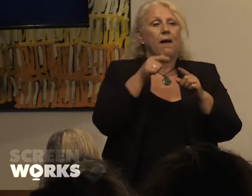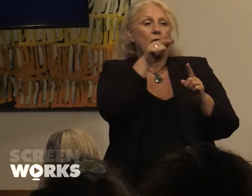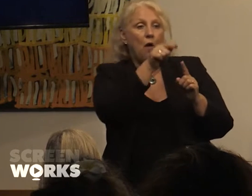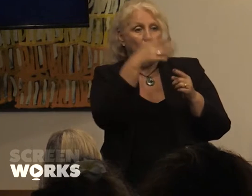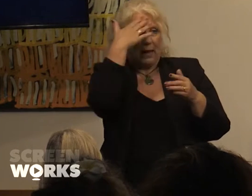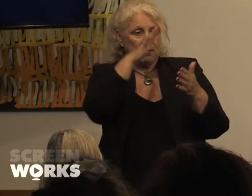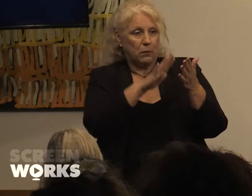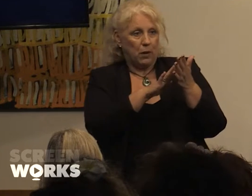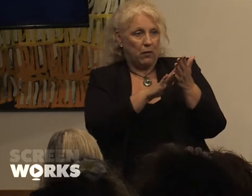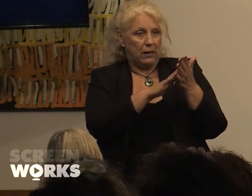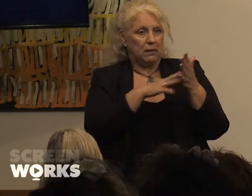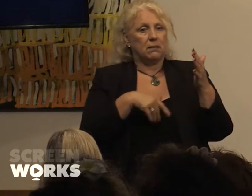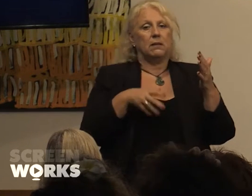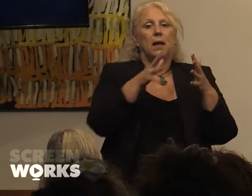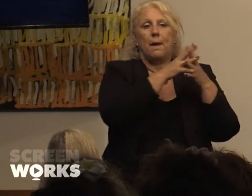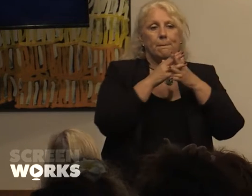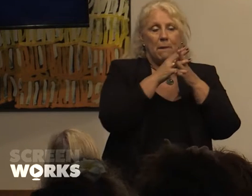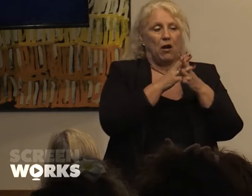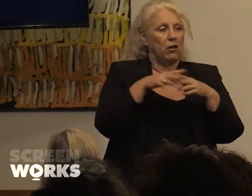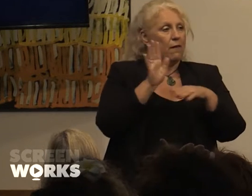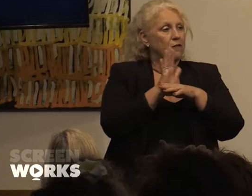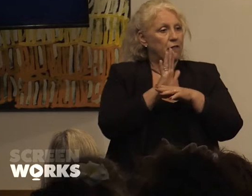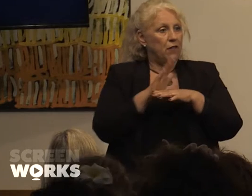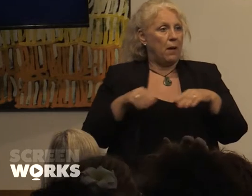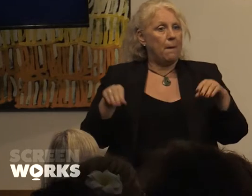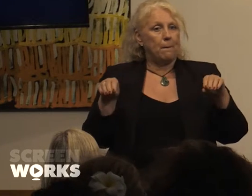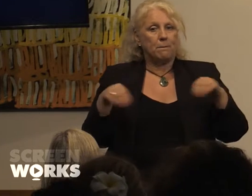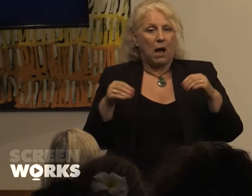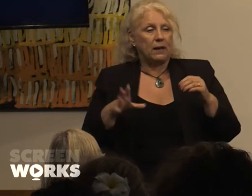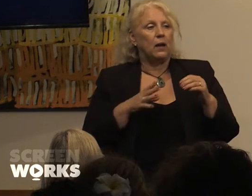American film market with Cassian. And so we think that the important thing for